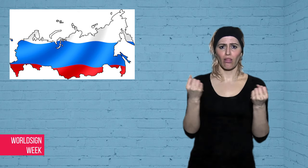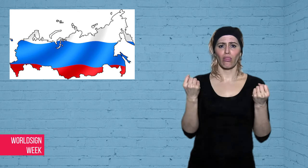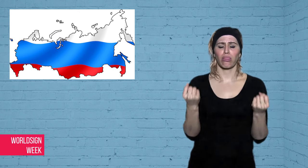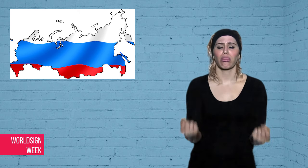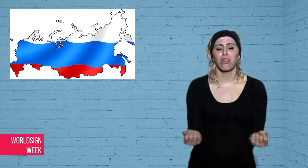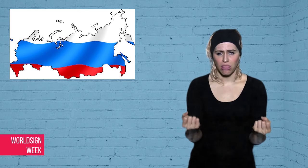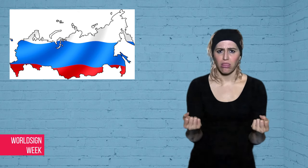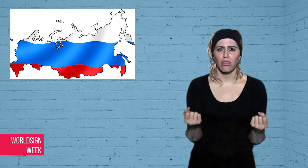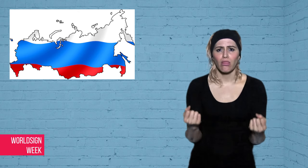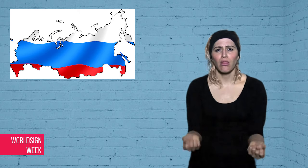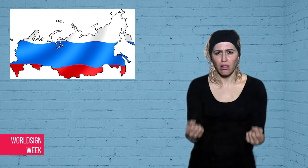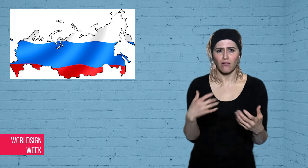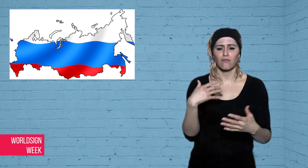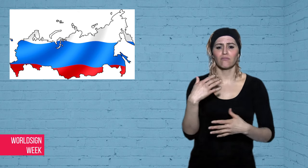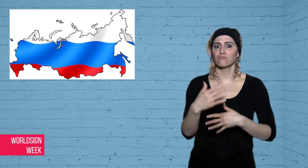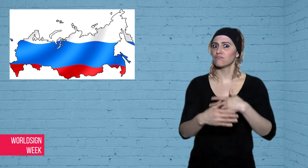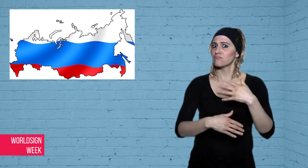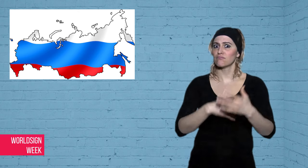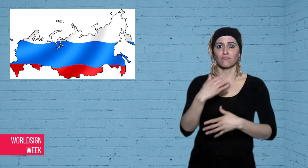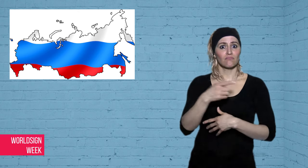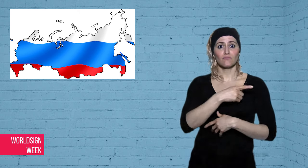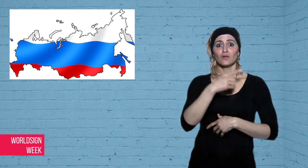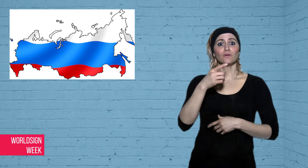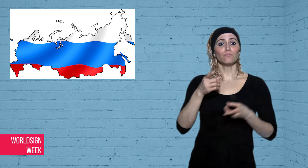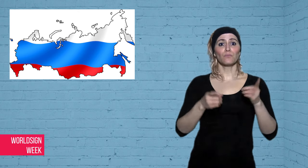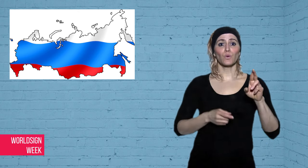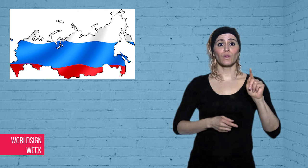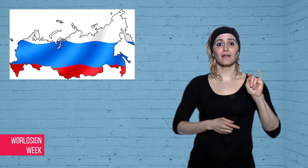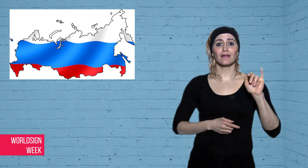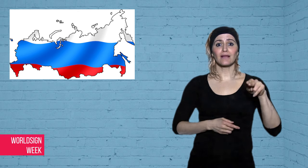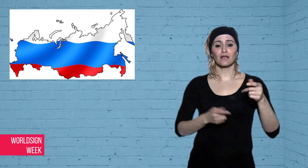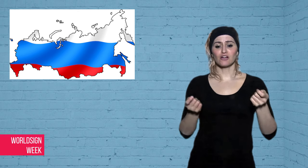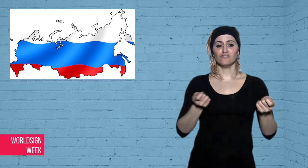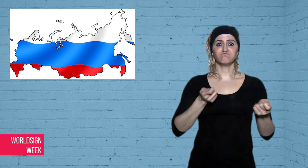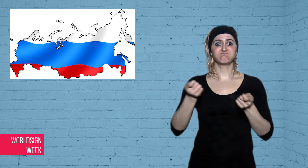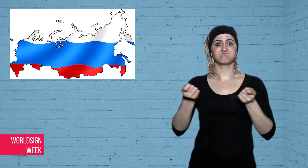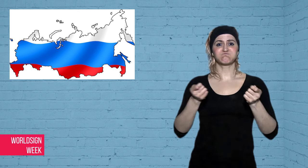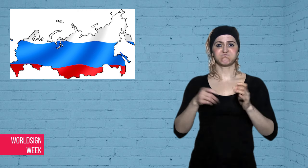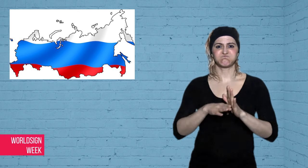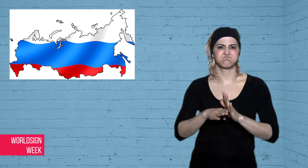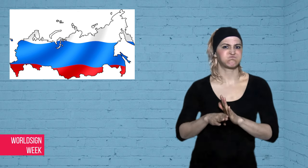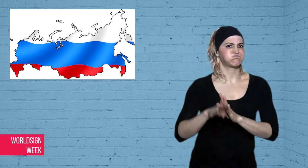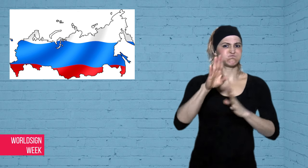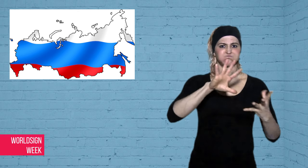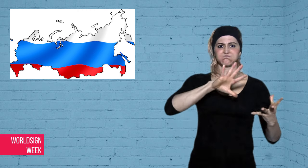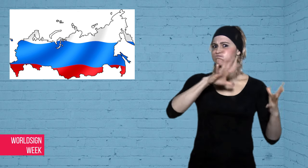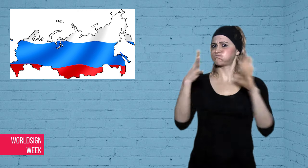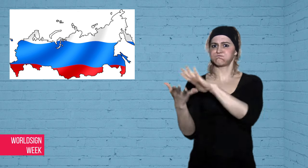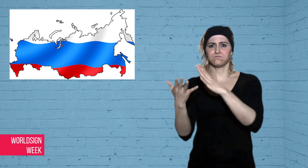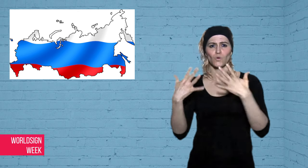a developed economy and a strong